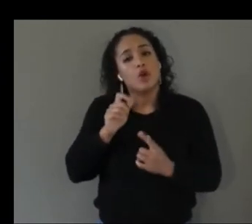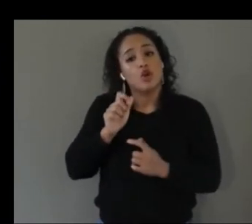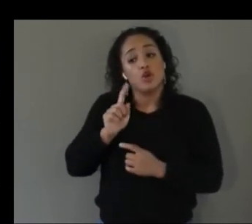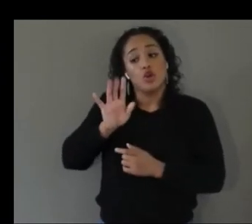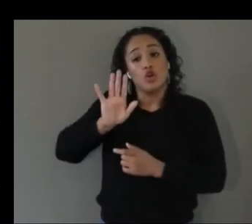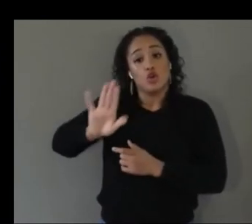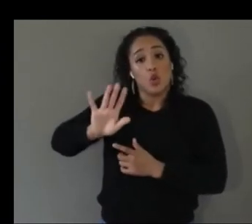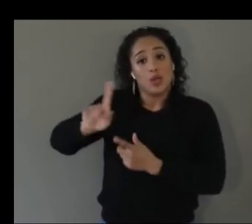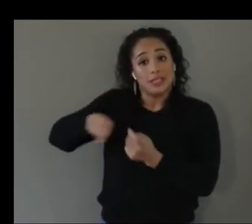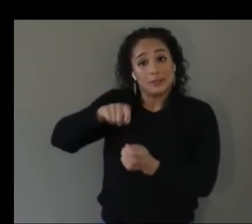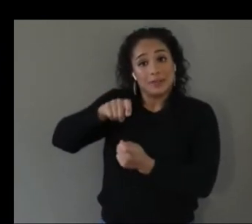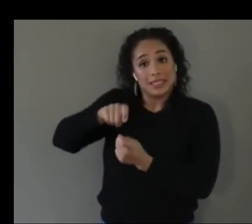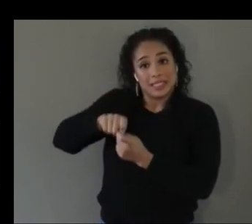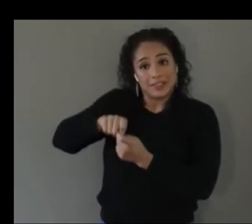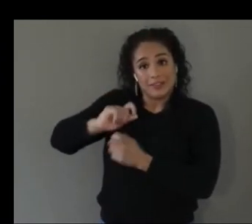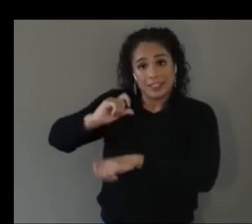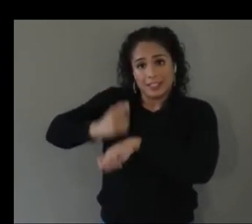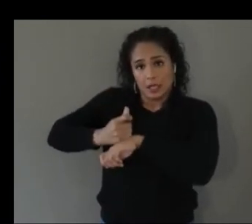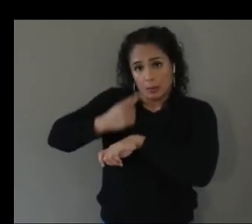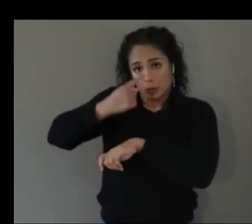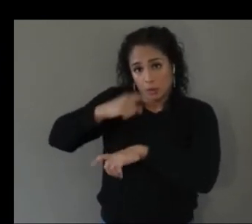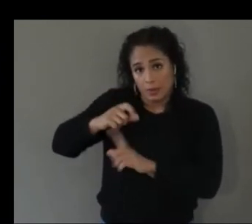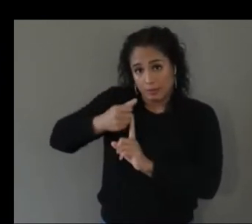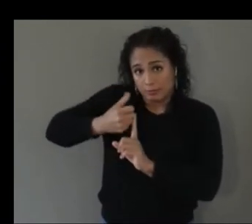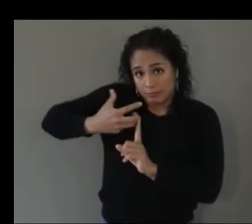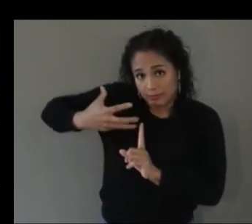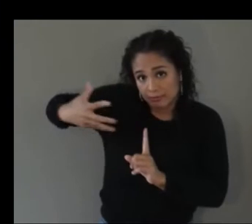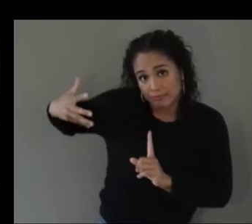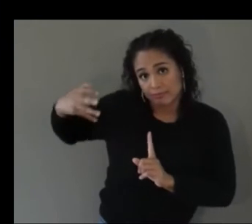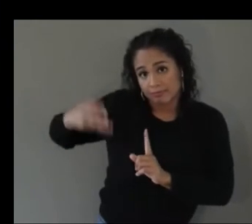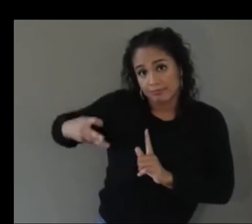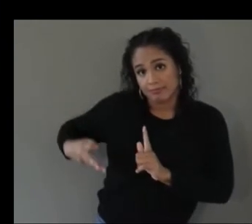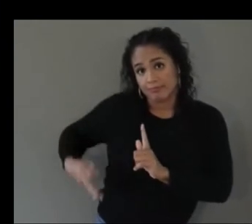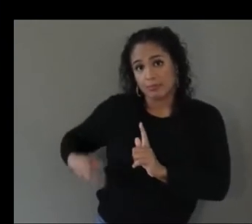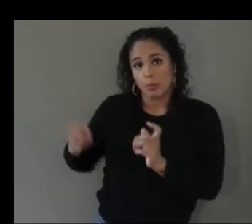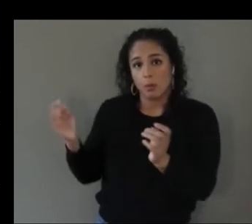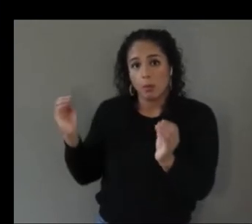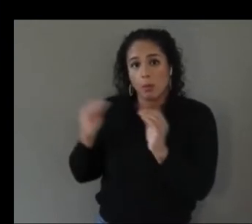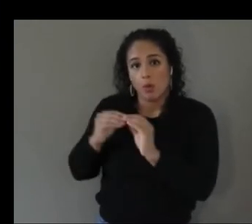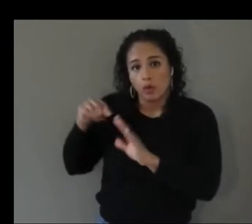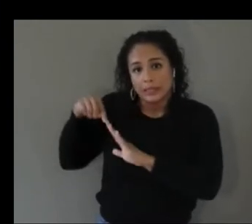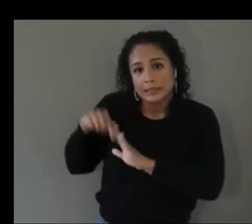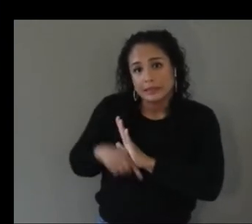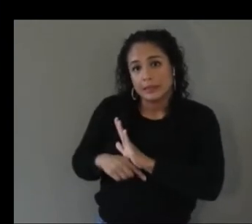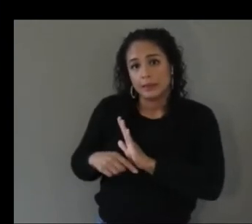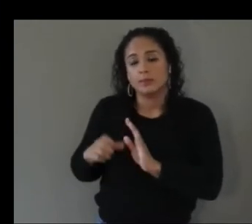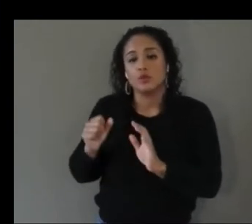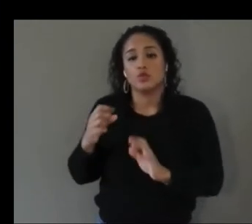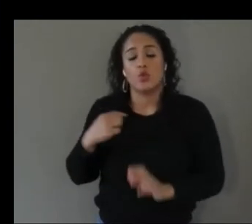in a little more detail just so that we have a better sense of what exactly you were dealing with